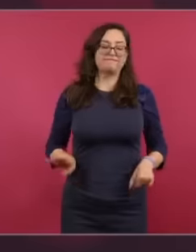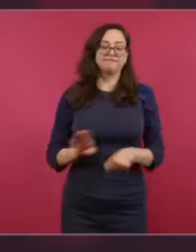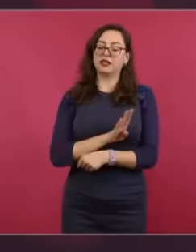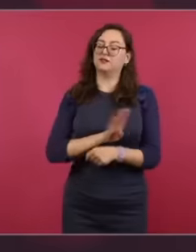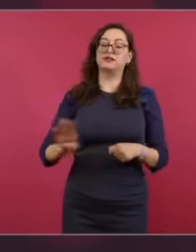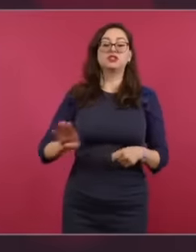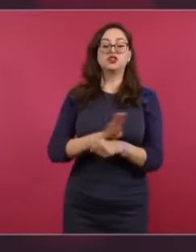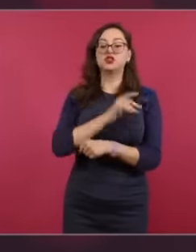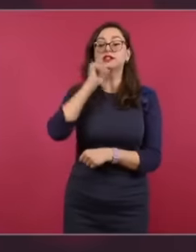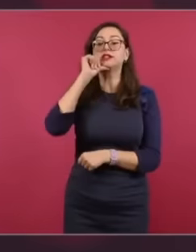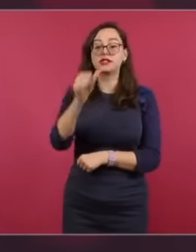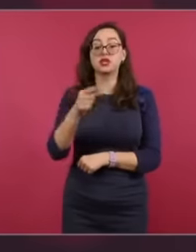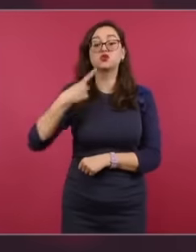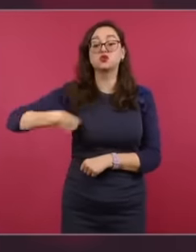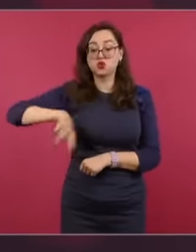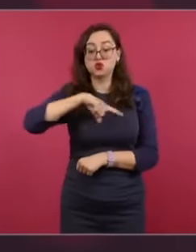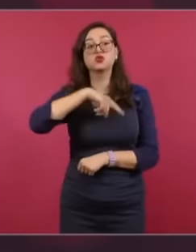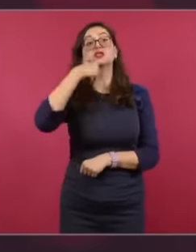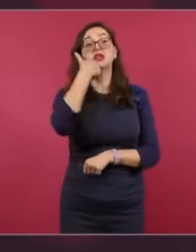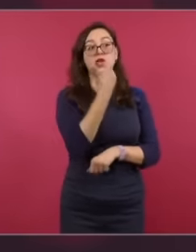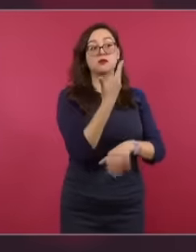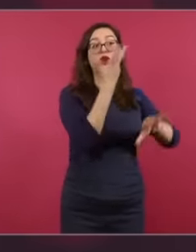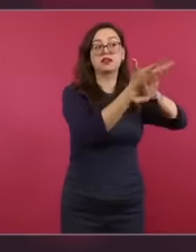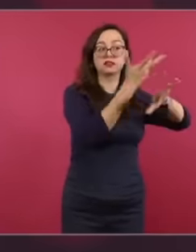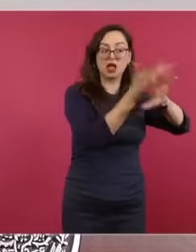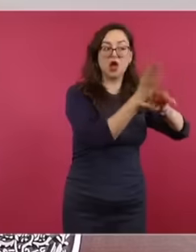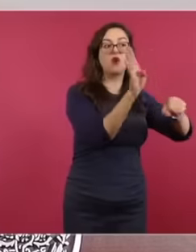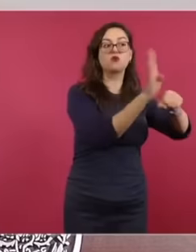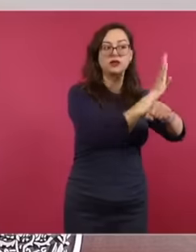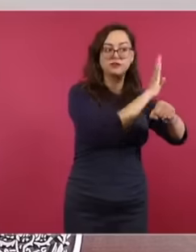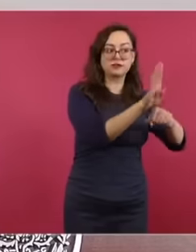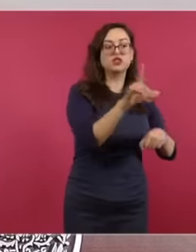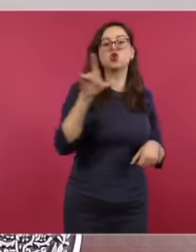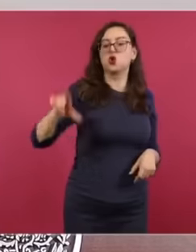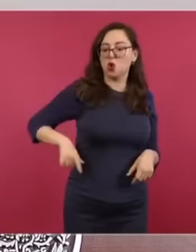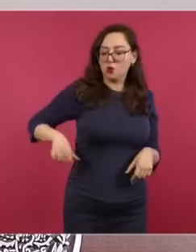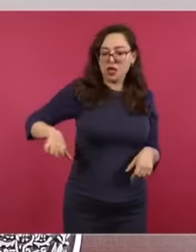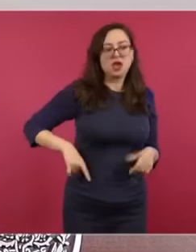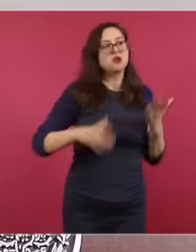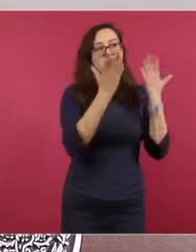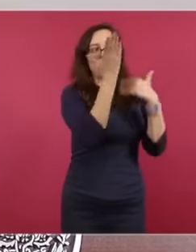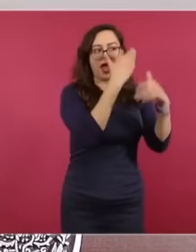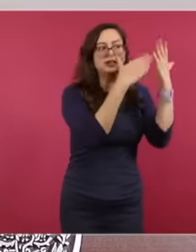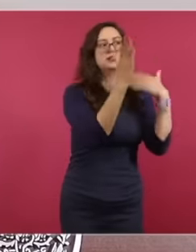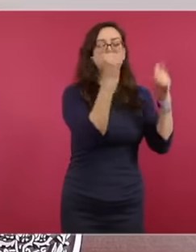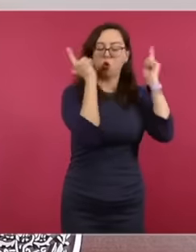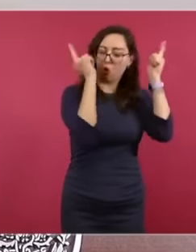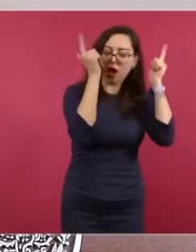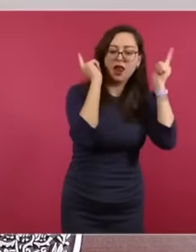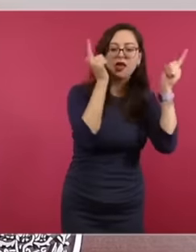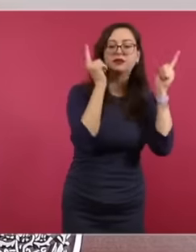go well. very good to the people of the United States and very good to its government we already